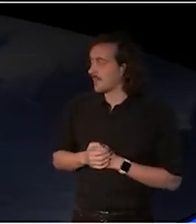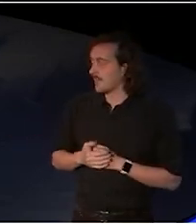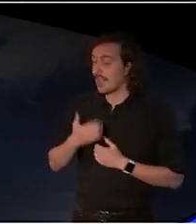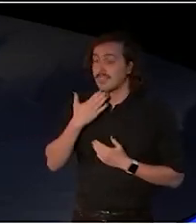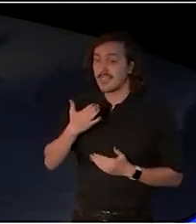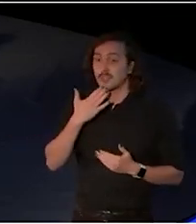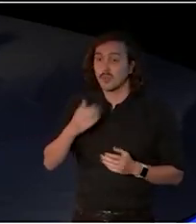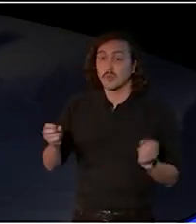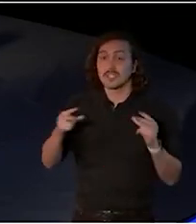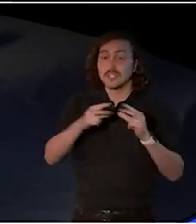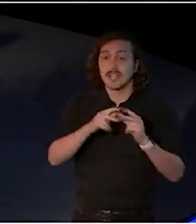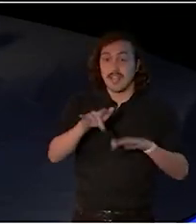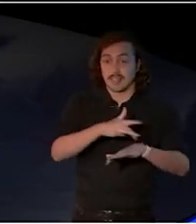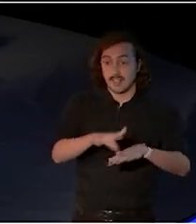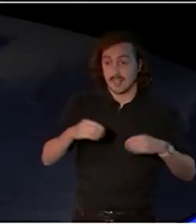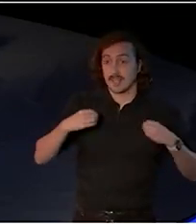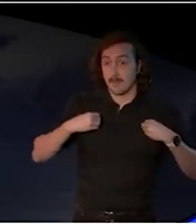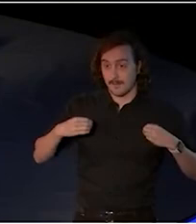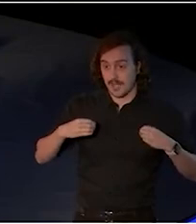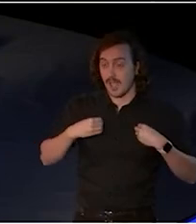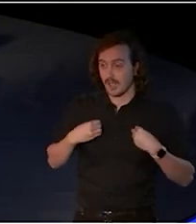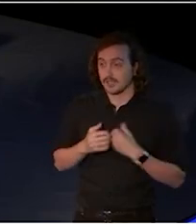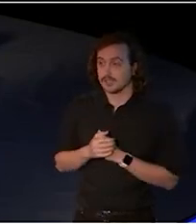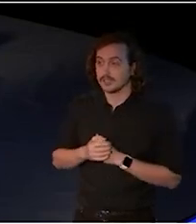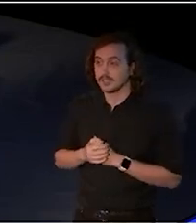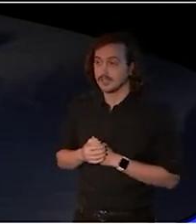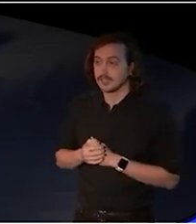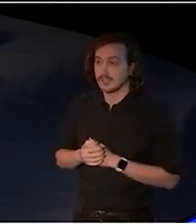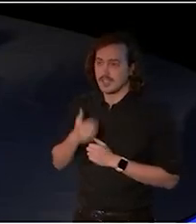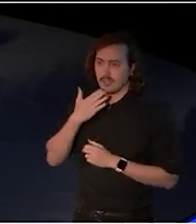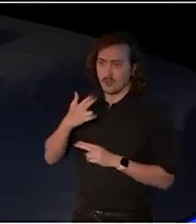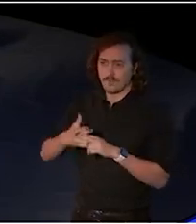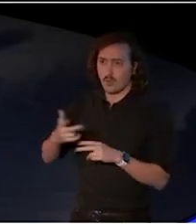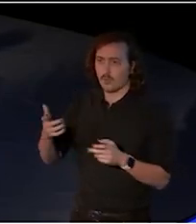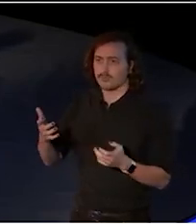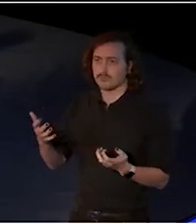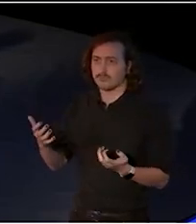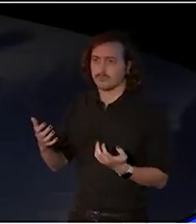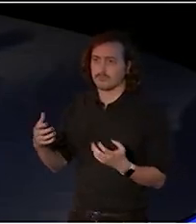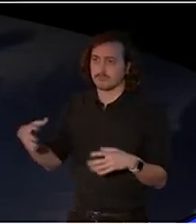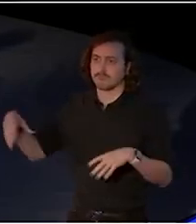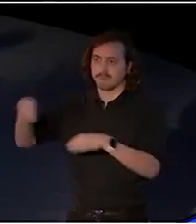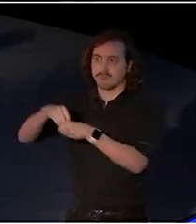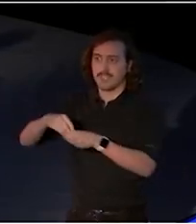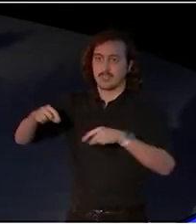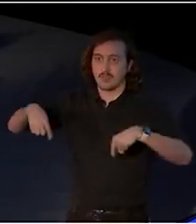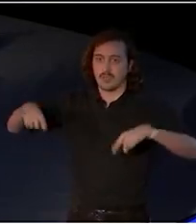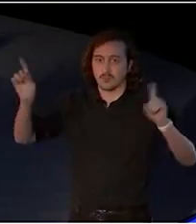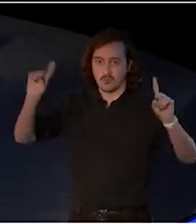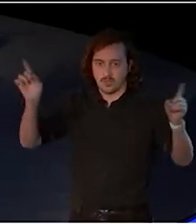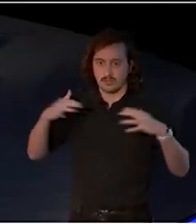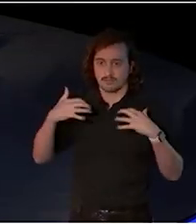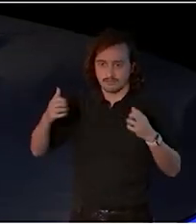Company and executive Anne Dunn in particular for accommodating us during what is a very, very busy season.